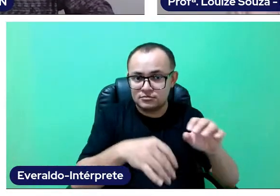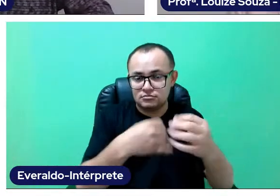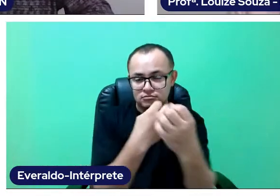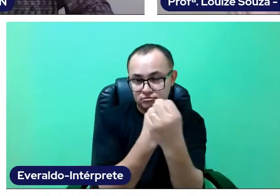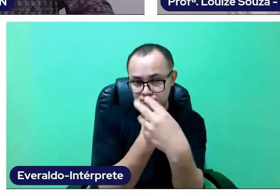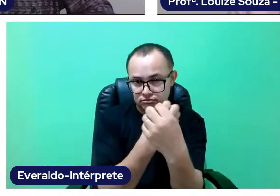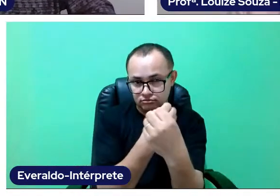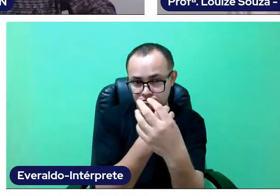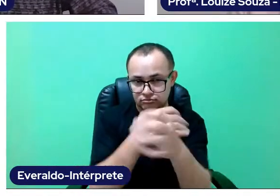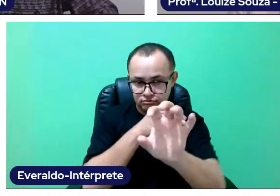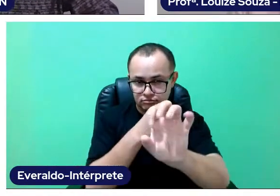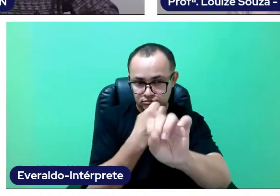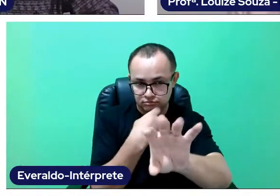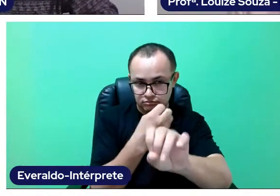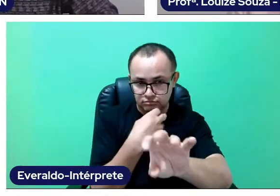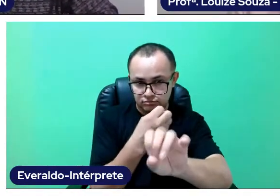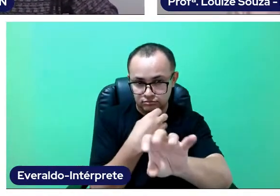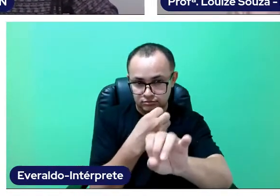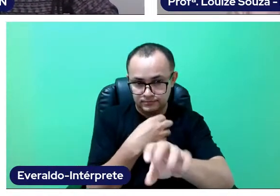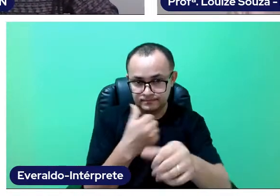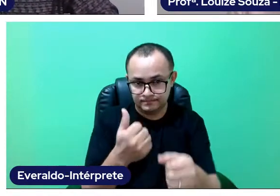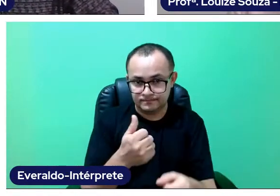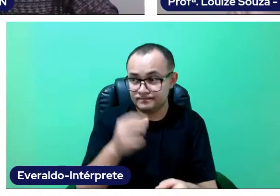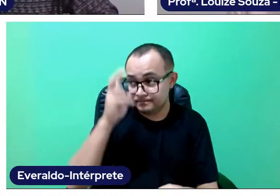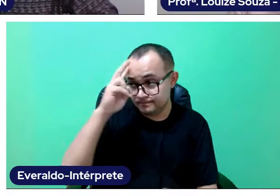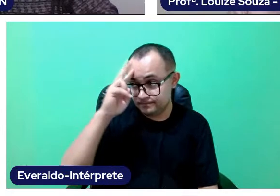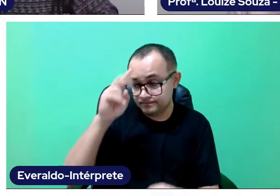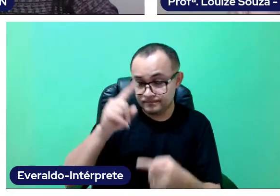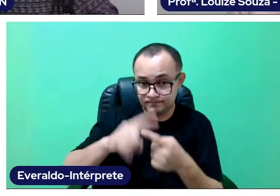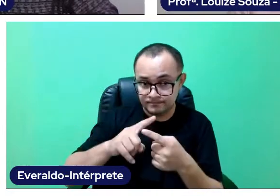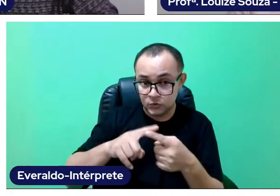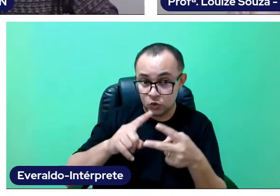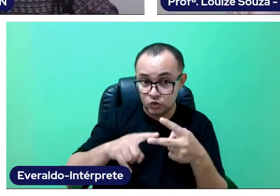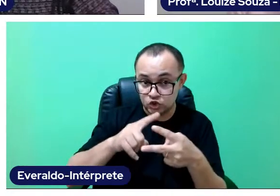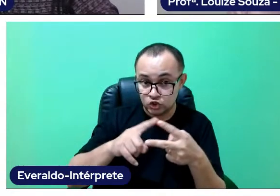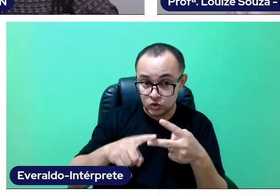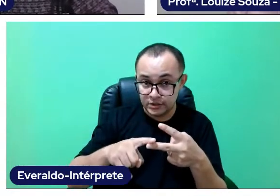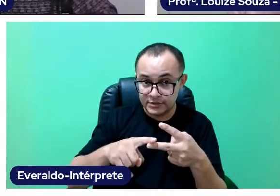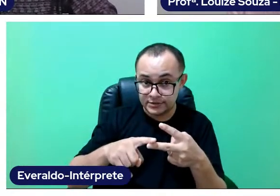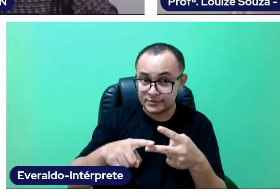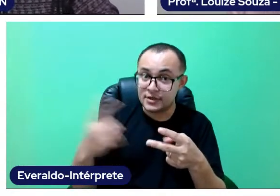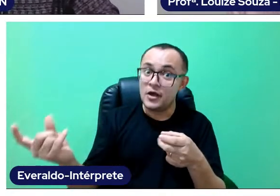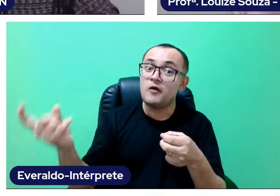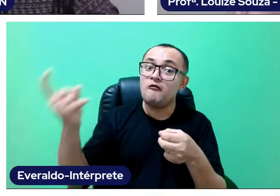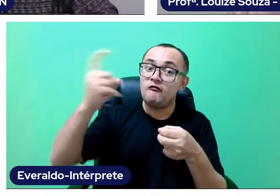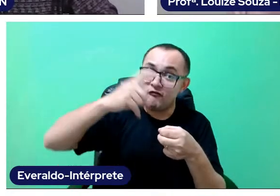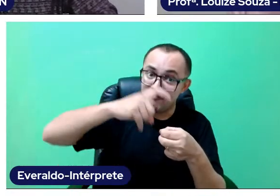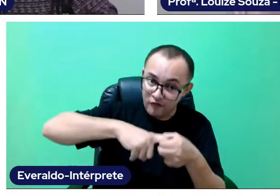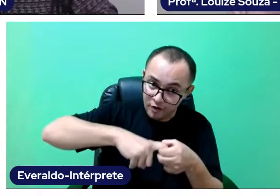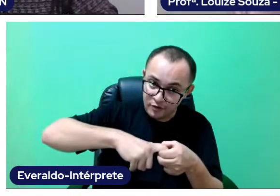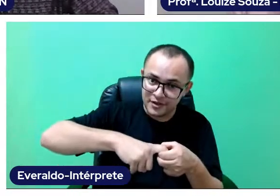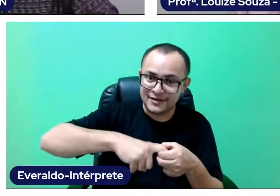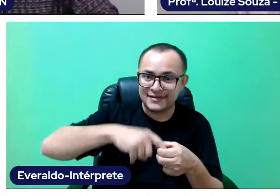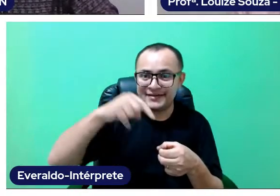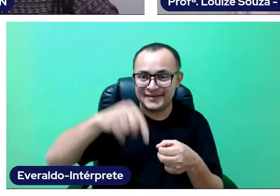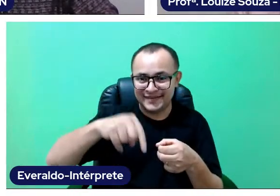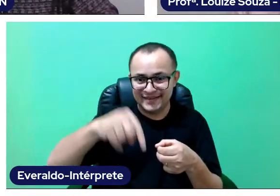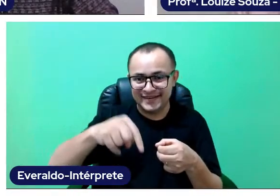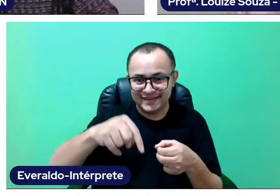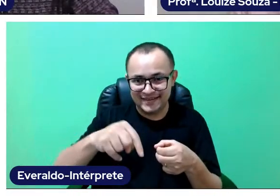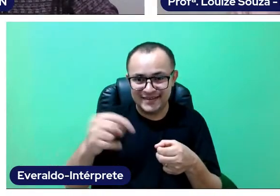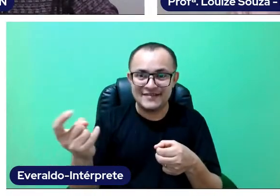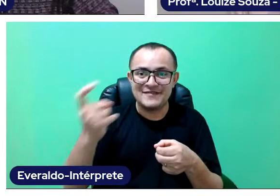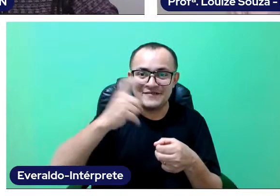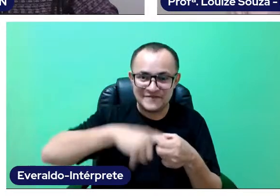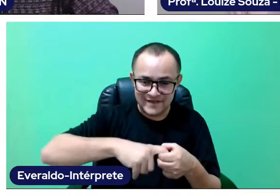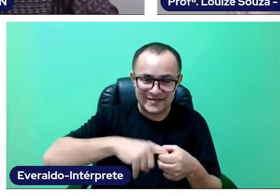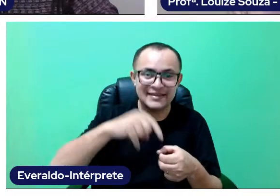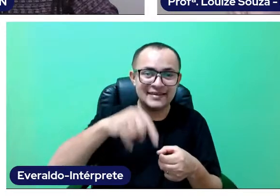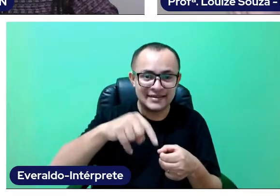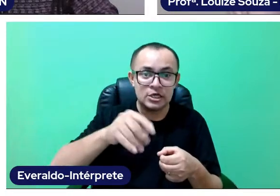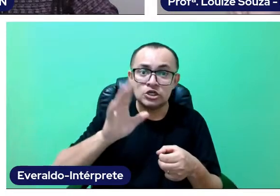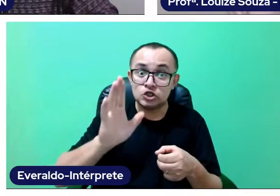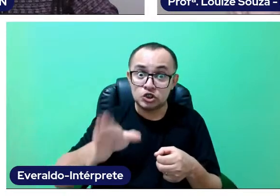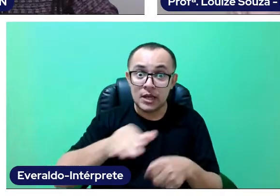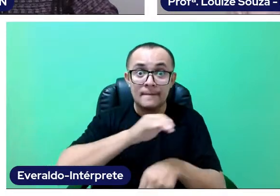Yes and it is good to remeber both our guests that Breno just mentioned will be returning to our event by public demand. They were already with us in other opportunities,